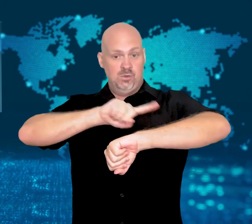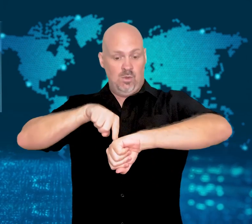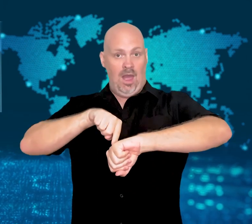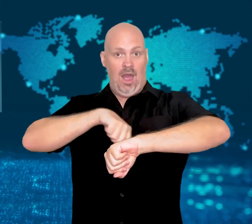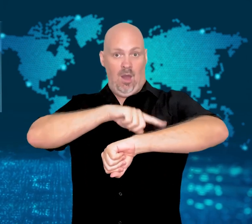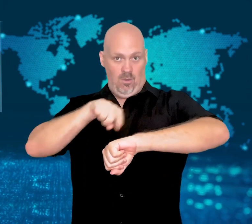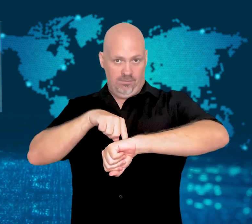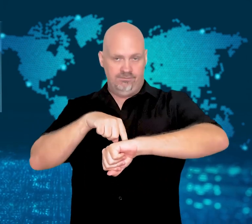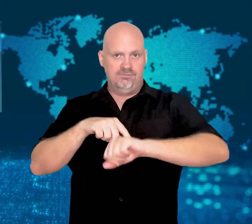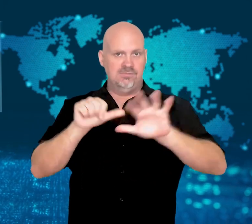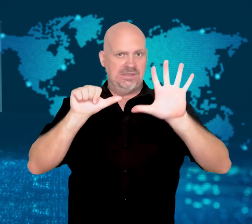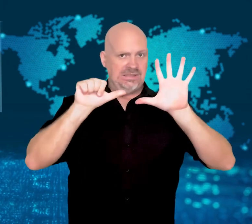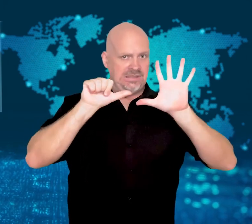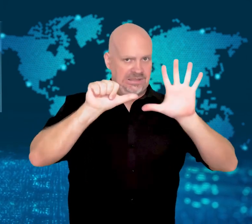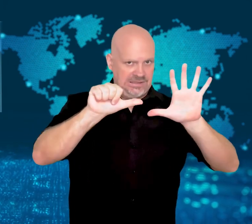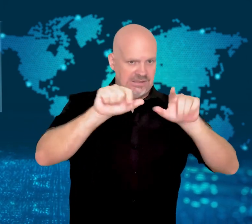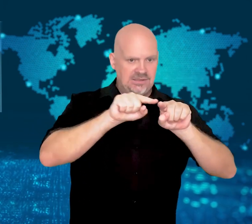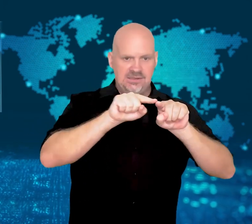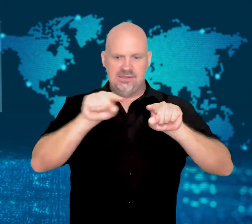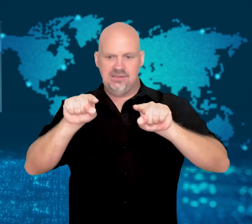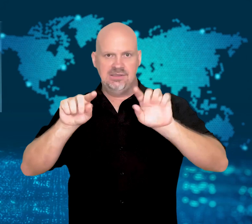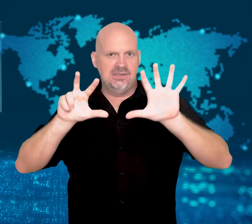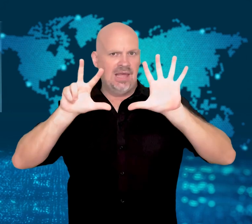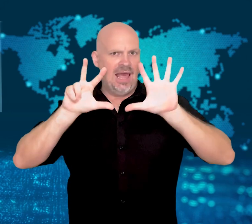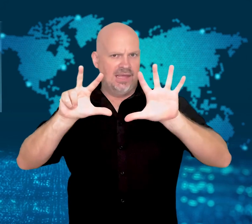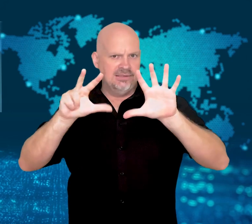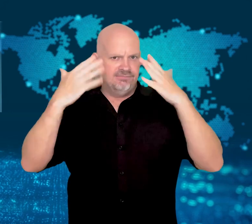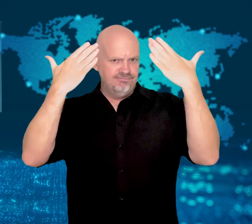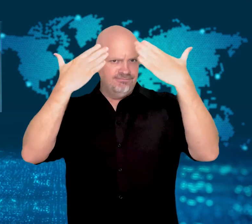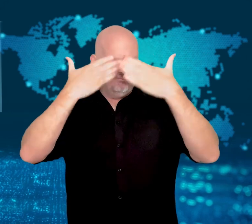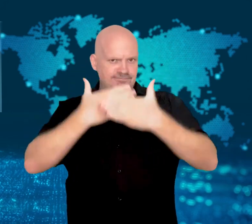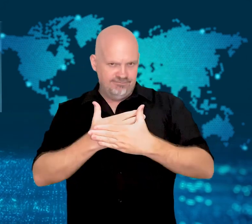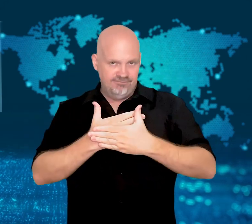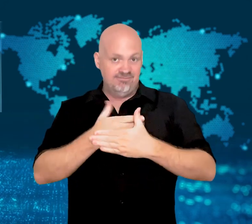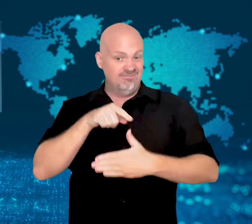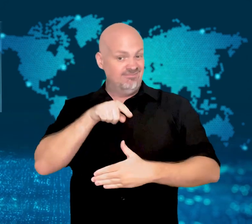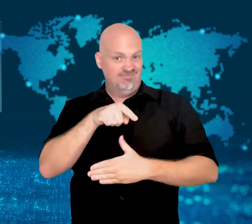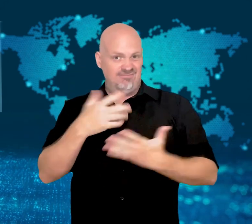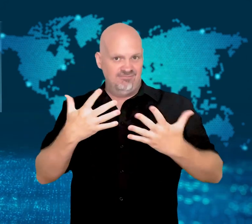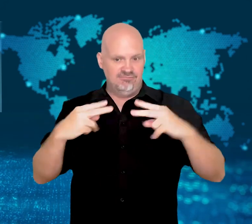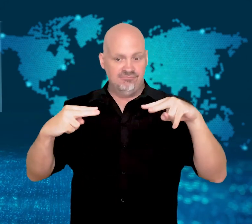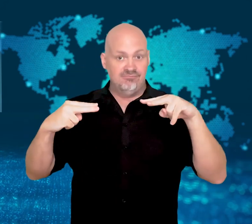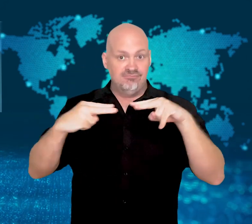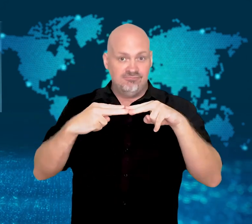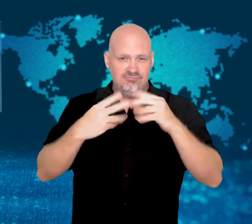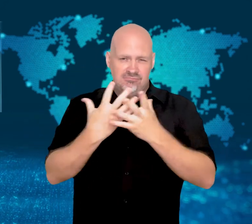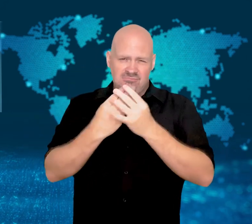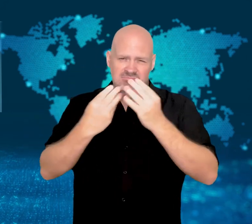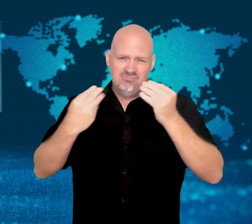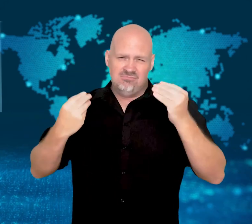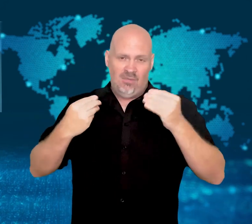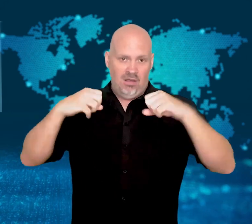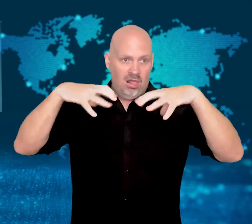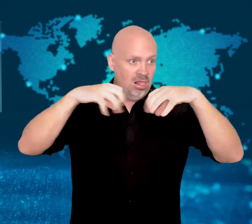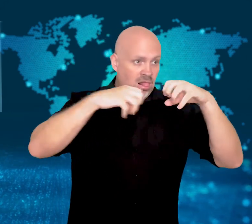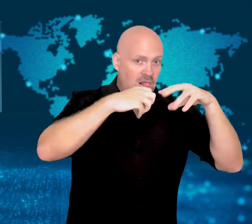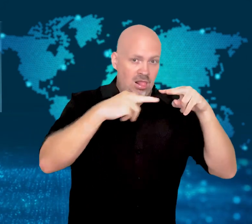The two-hour period from 6 to 8 pm is a time when the power grid is typically under